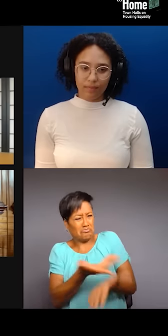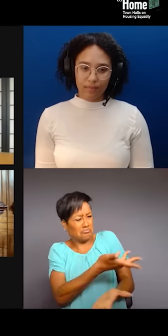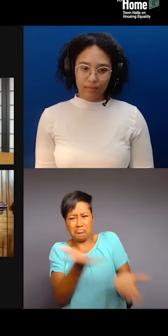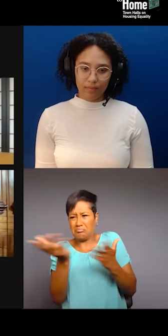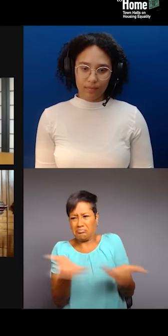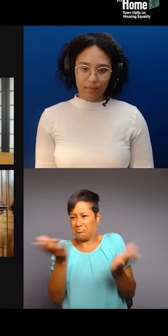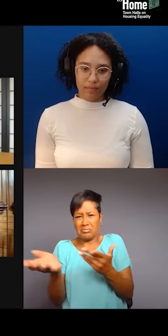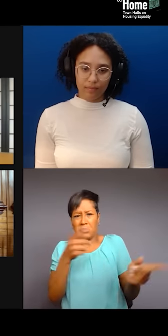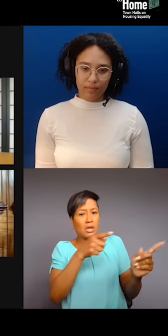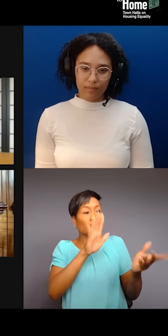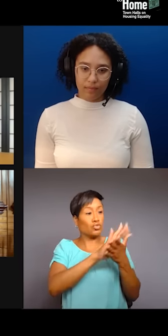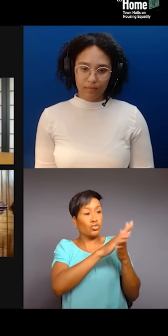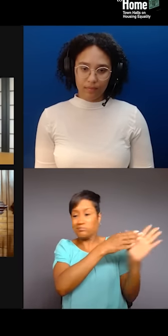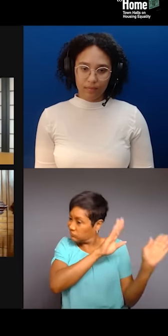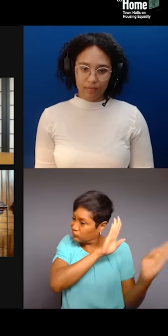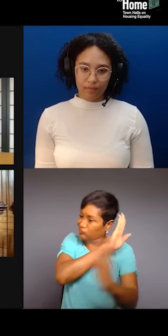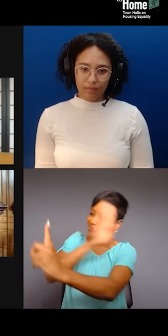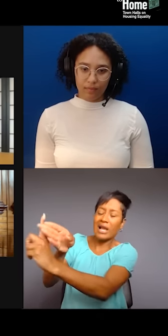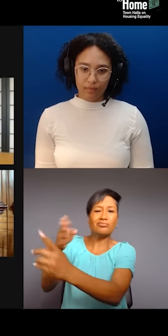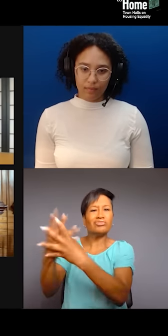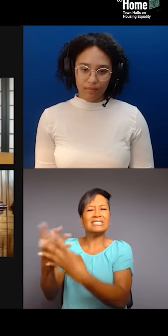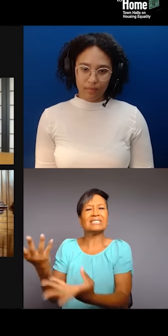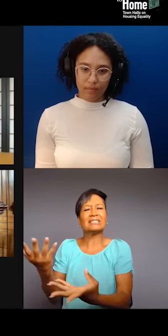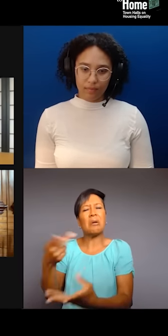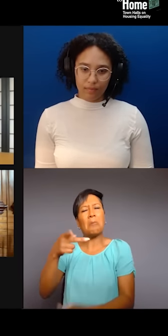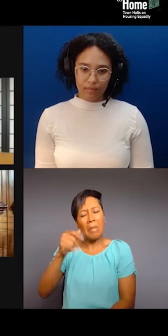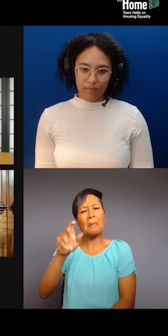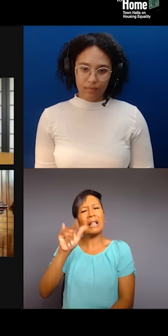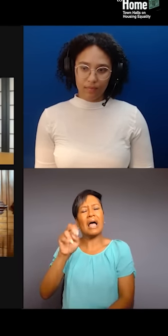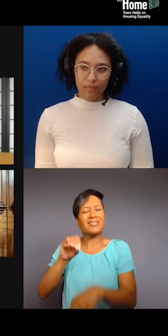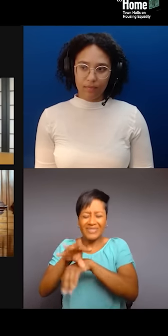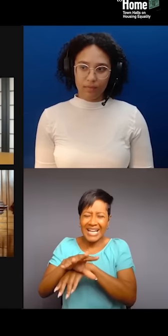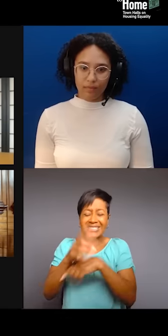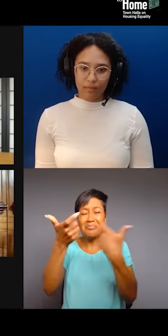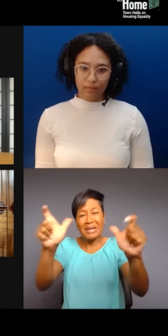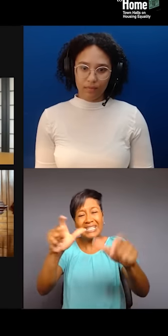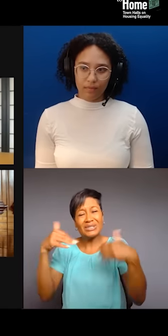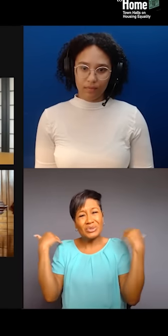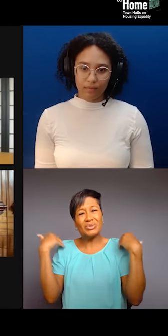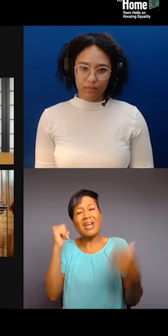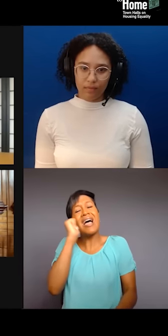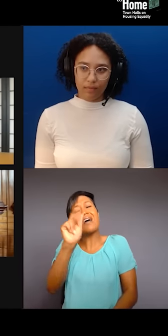or it's impacting our youth greatly. And every day, as I work in the system, I just see how,